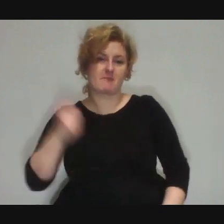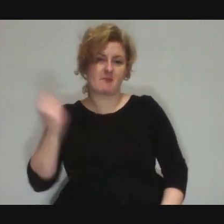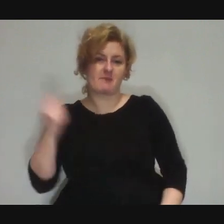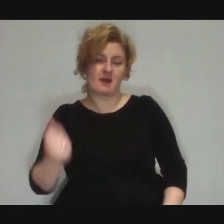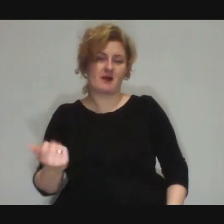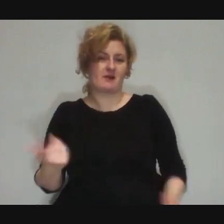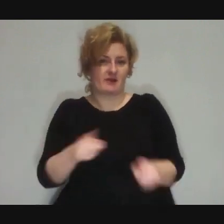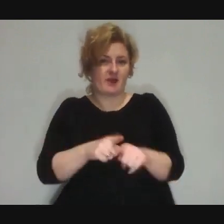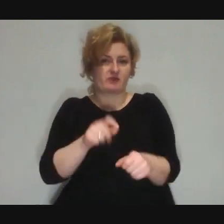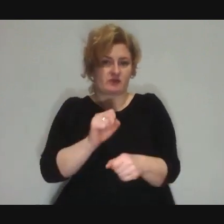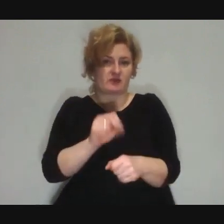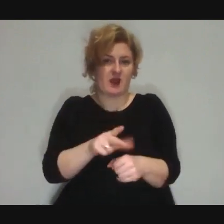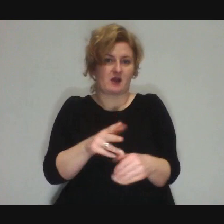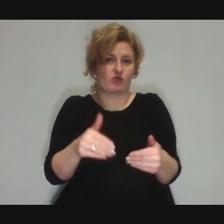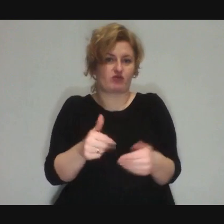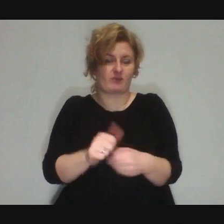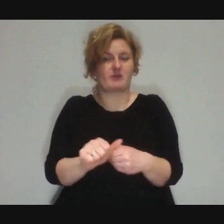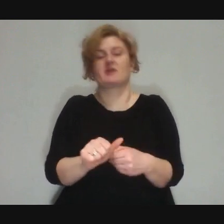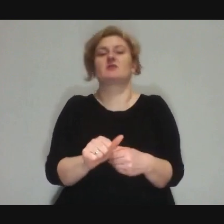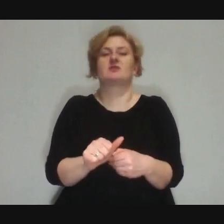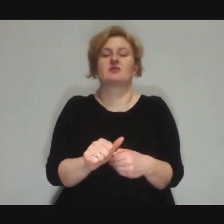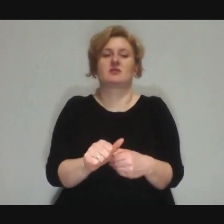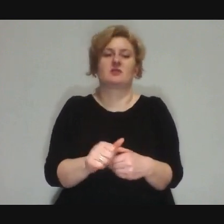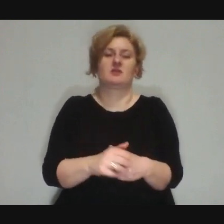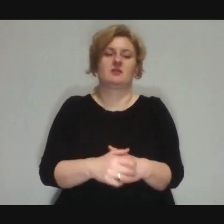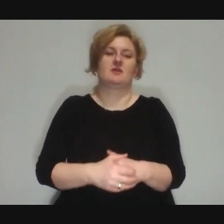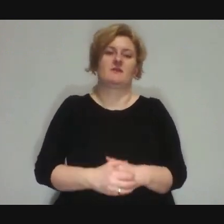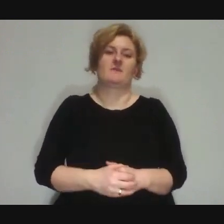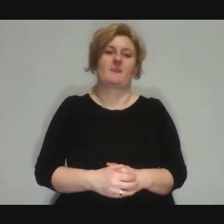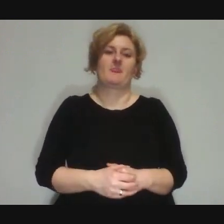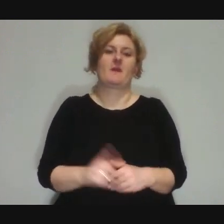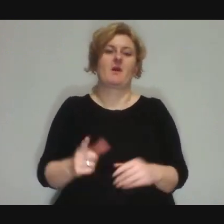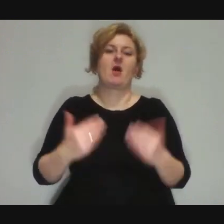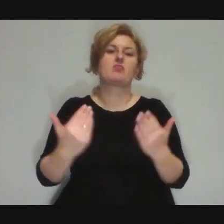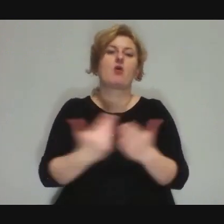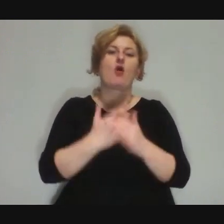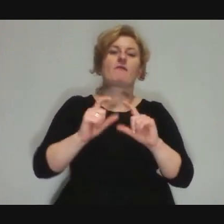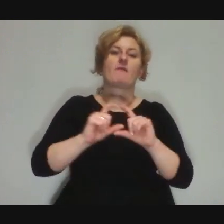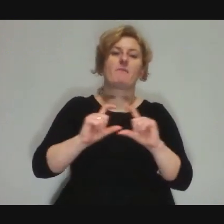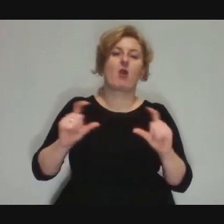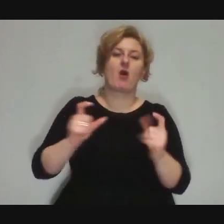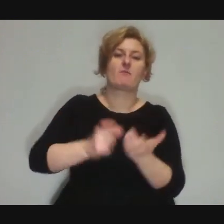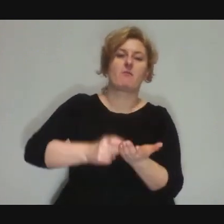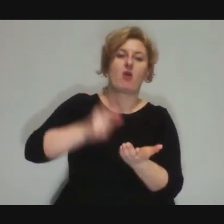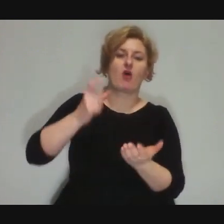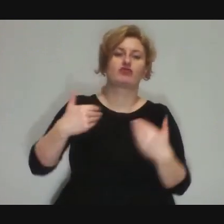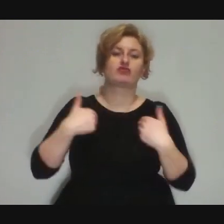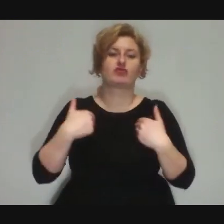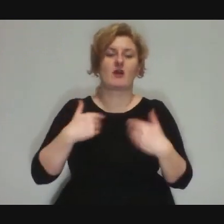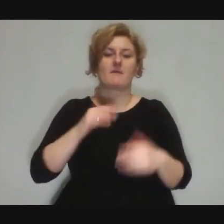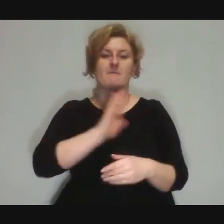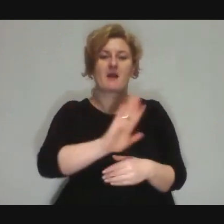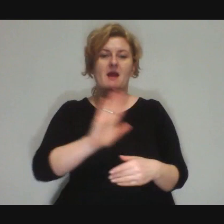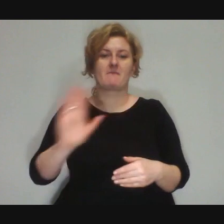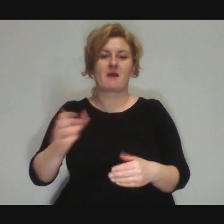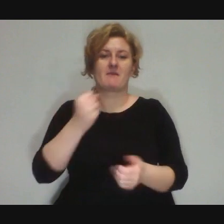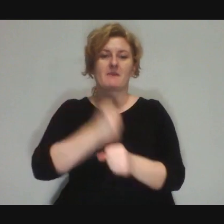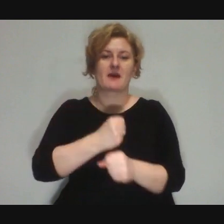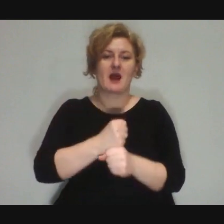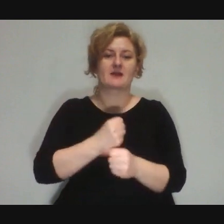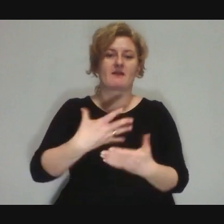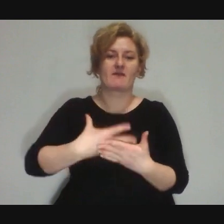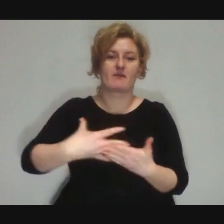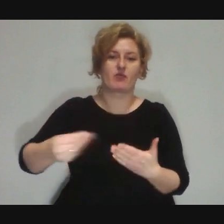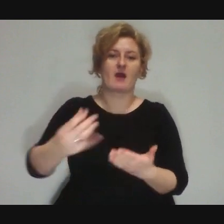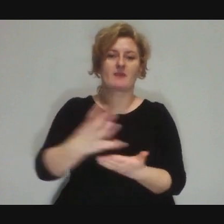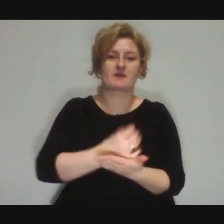Just because they live in a new block of flats and okay, they have a job, they pay taxes